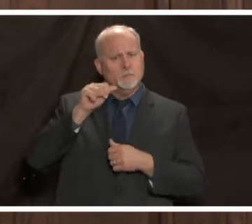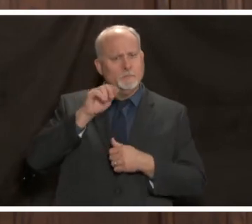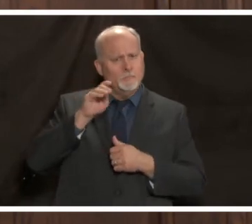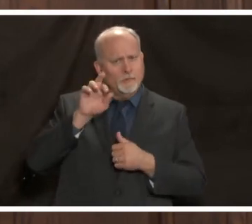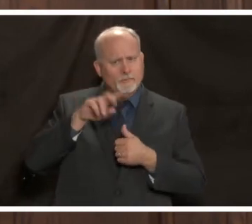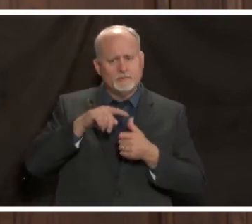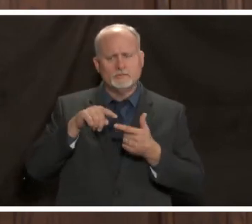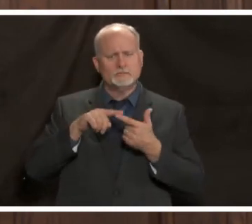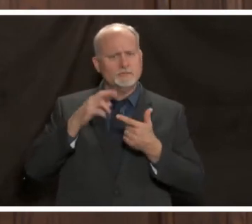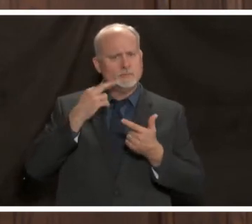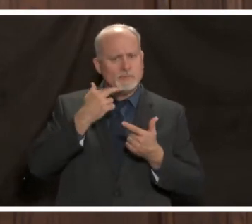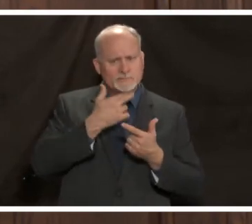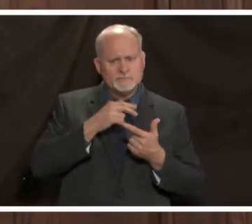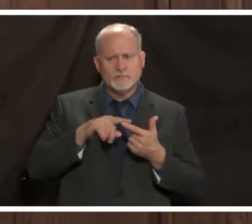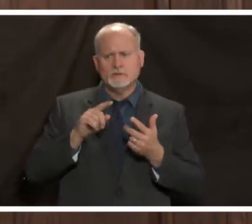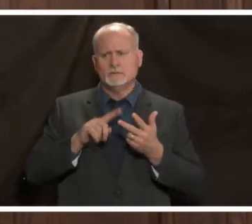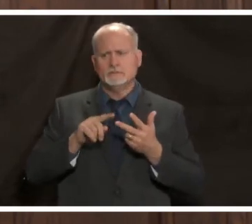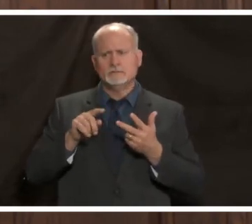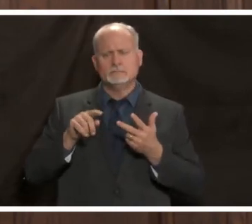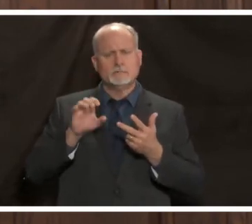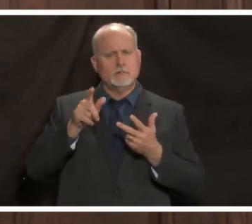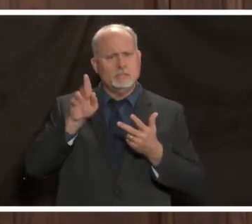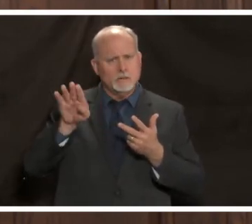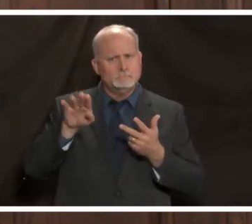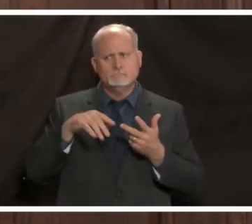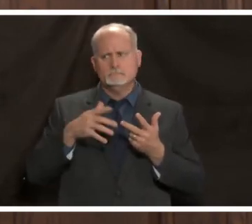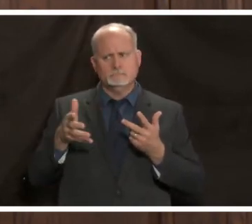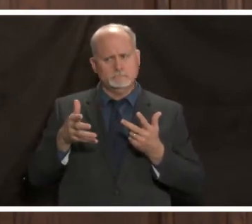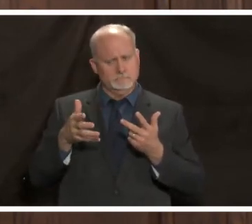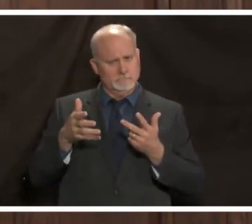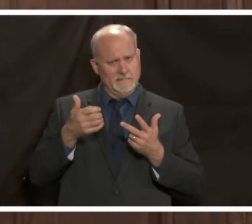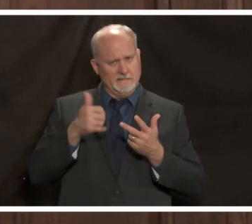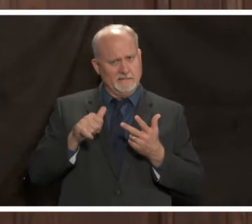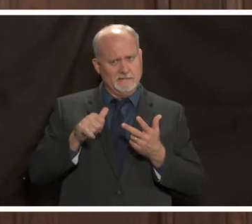have there been any issues have there been any sort of citations or discussions with individual